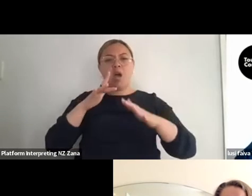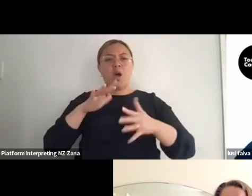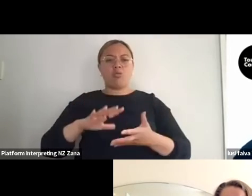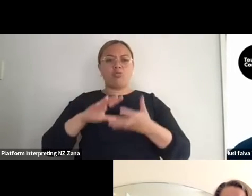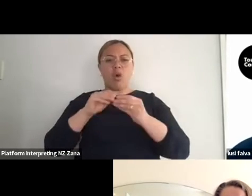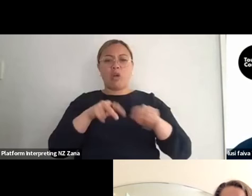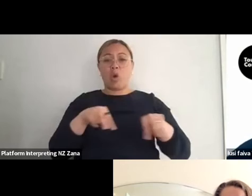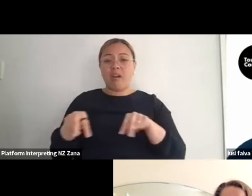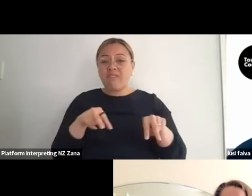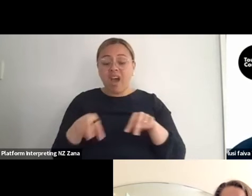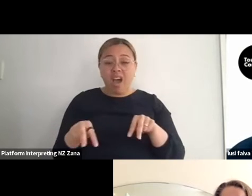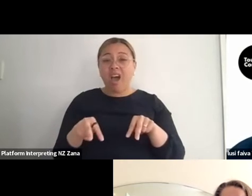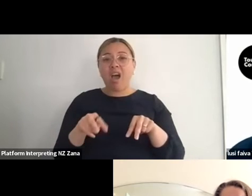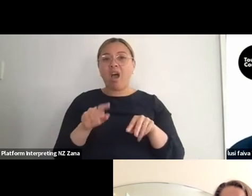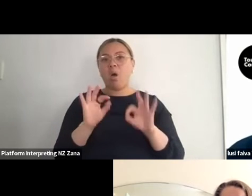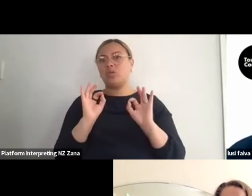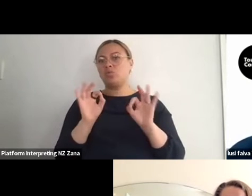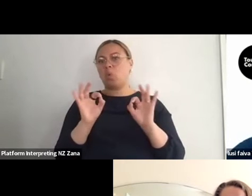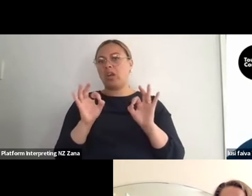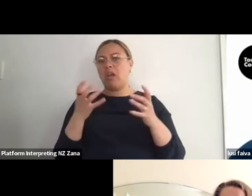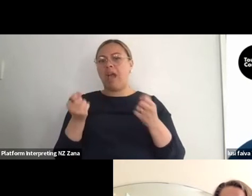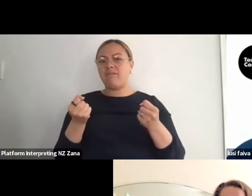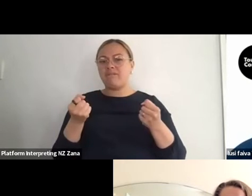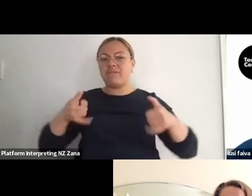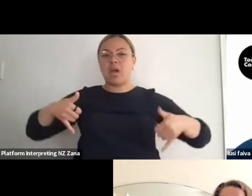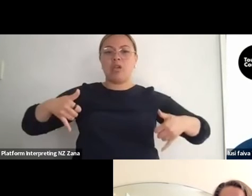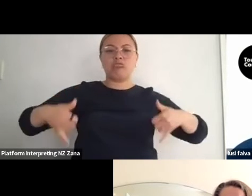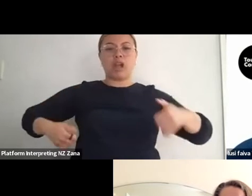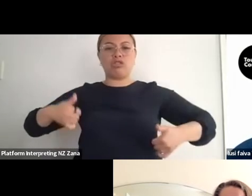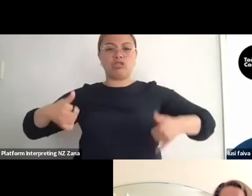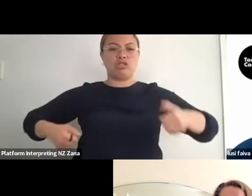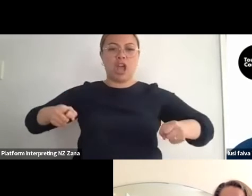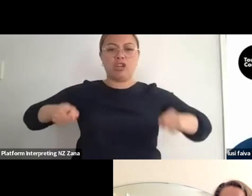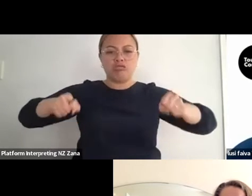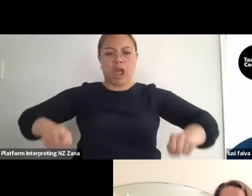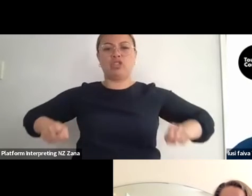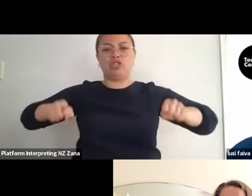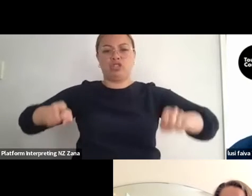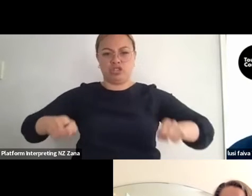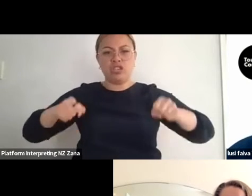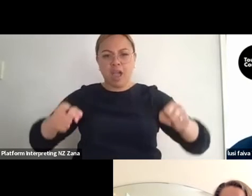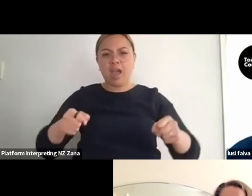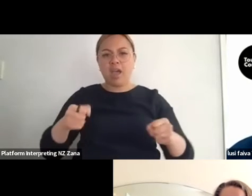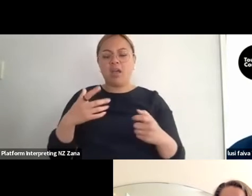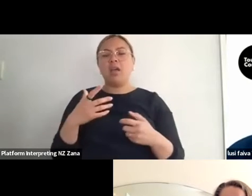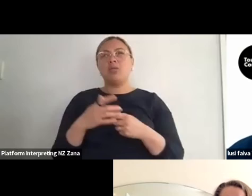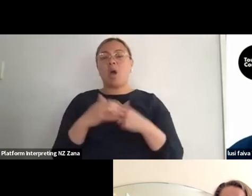who dances on crutches and and he - I trained with him for a while and so both Jess and Bill were